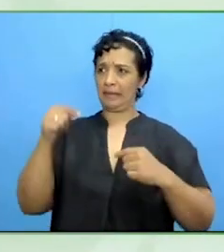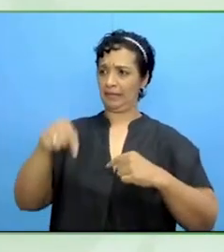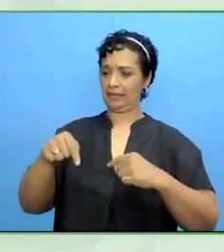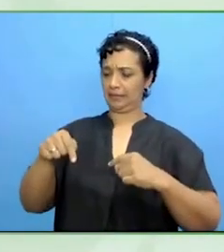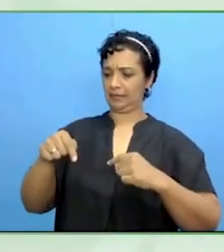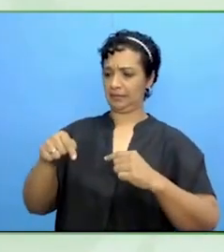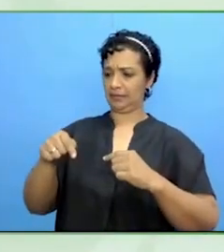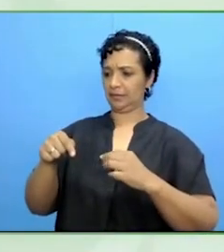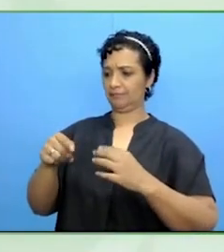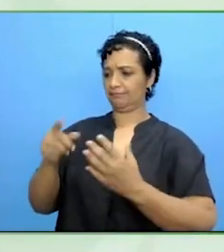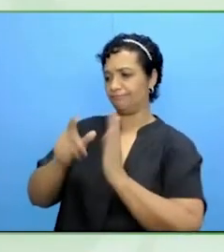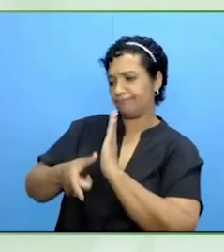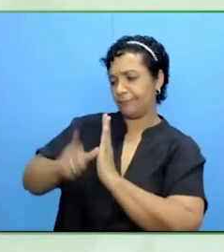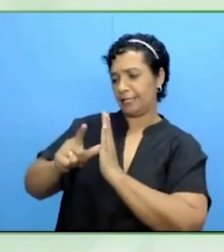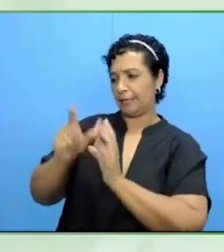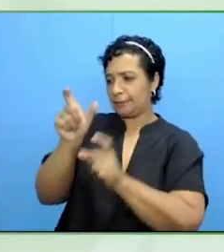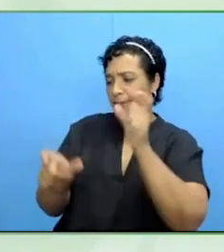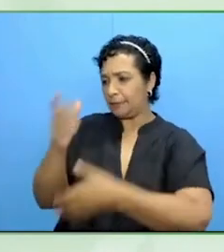That is of paramount importance.